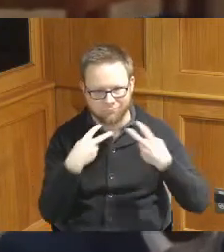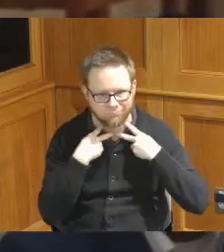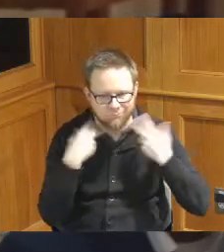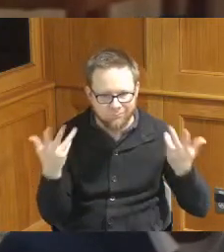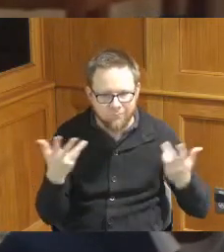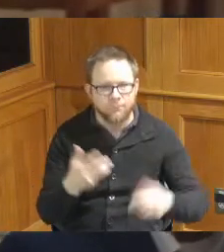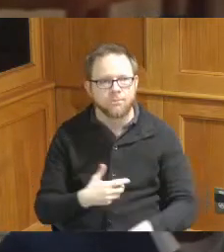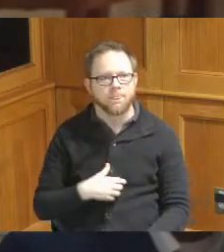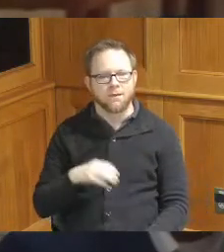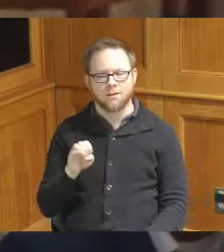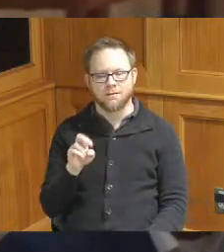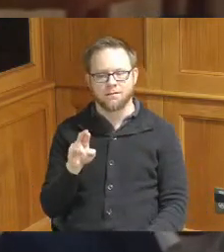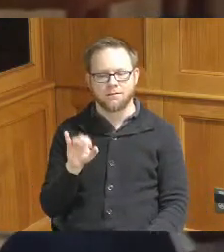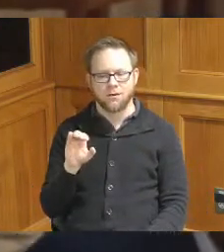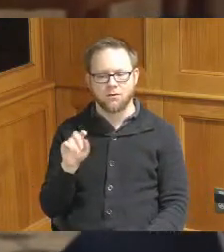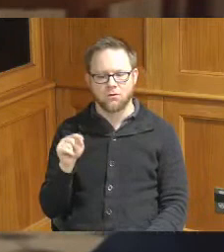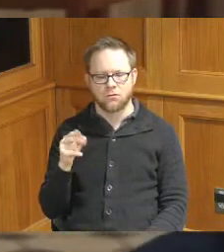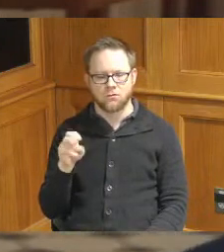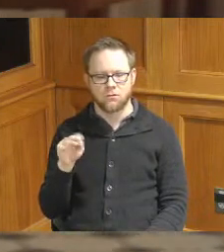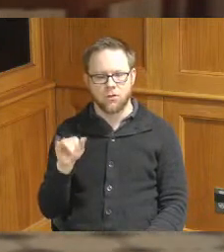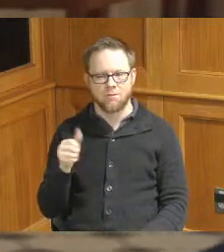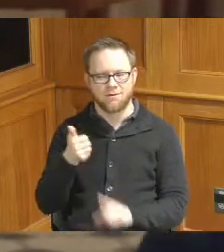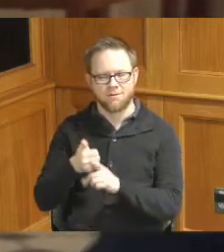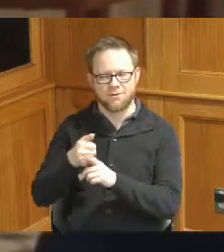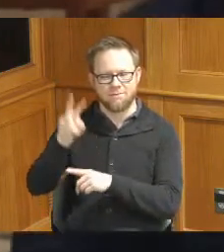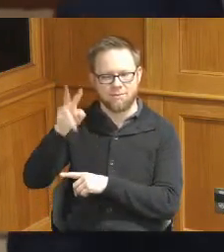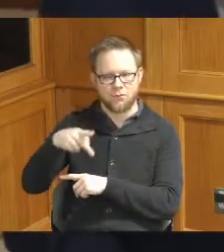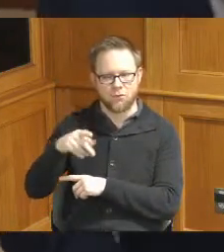believe Eric Thomas Vice President of CAA is here if there's any questions or comments